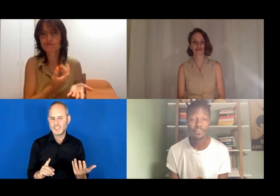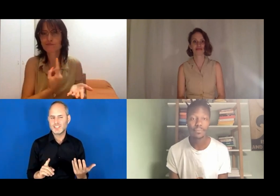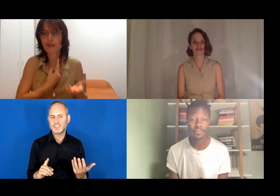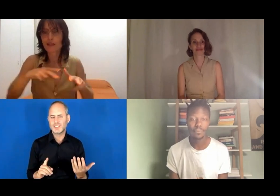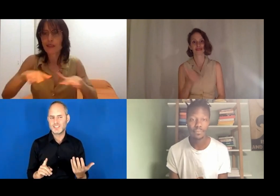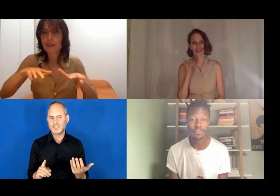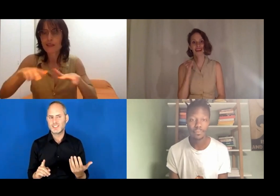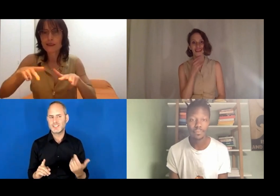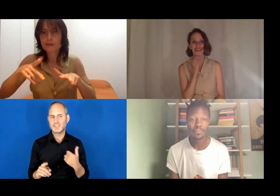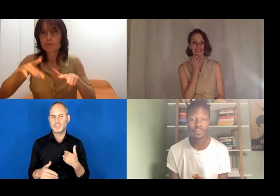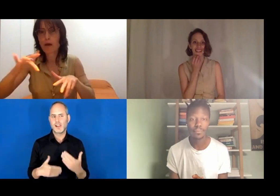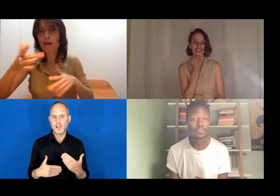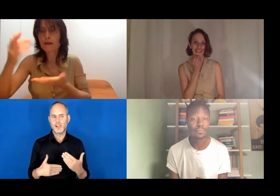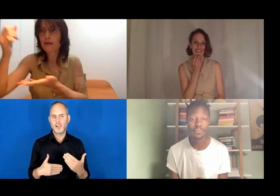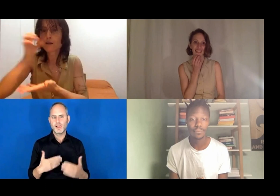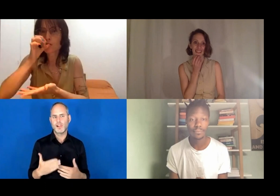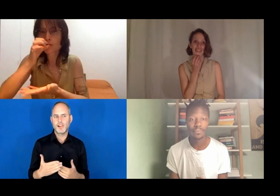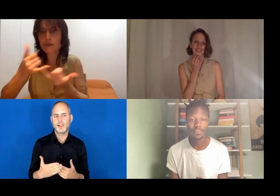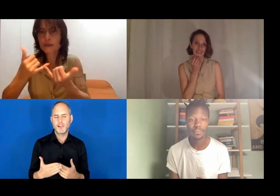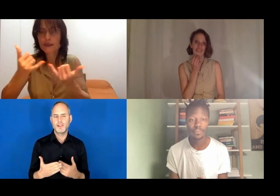You have to organise. You have to get your own money.